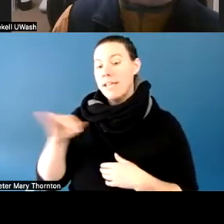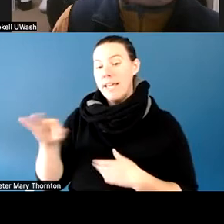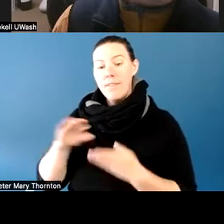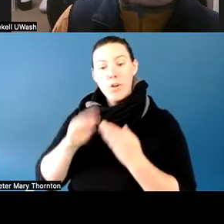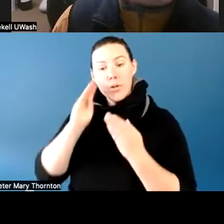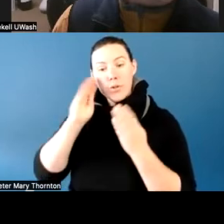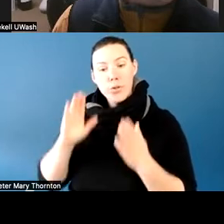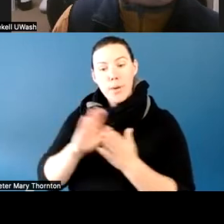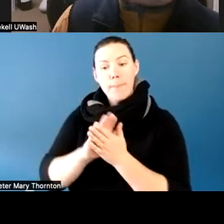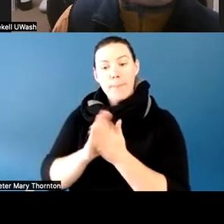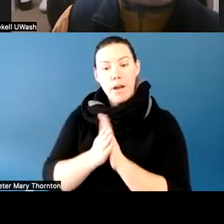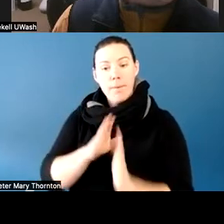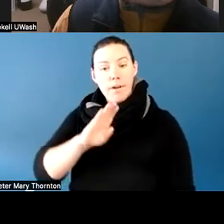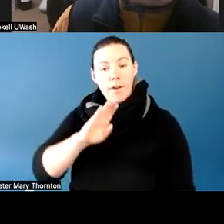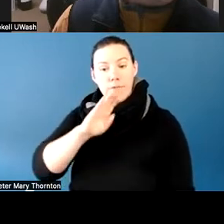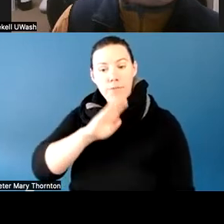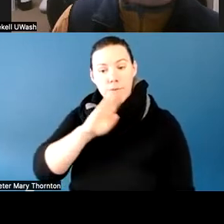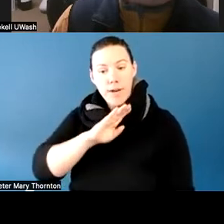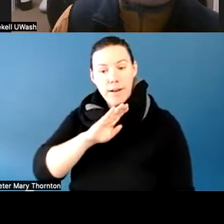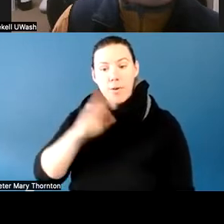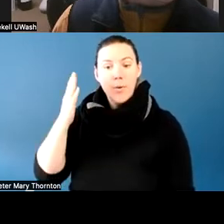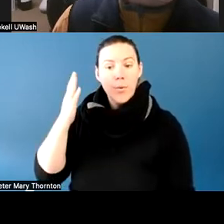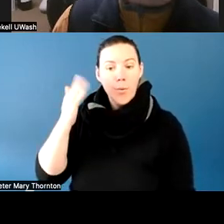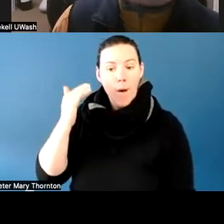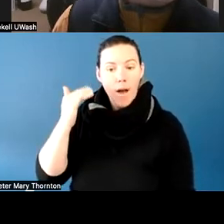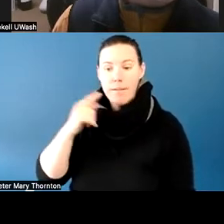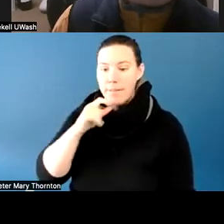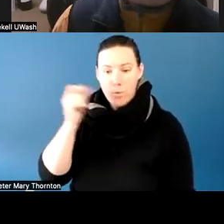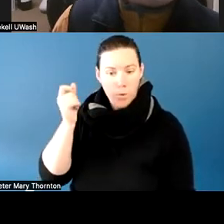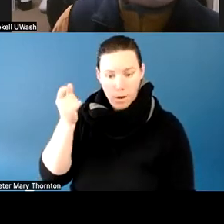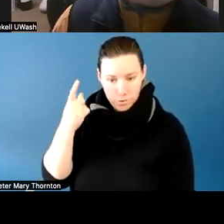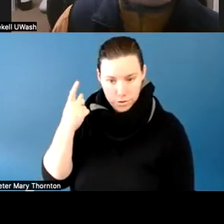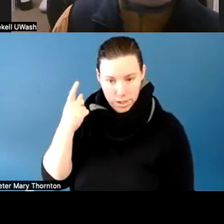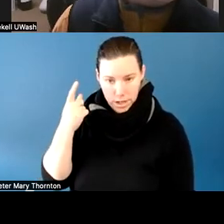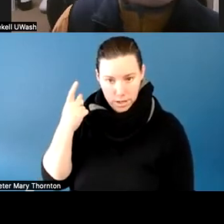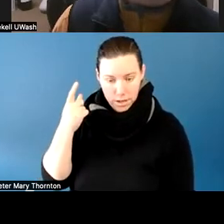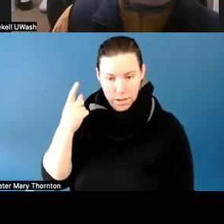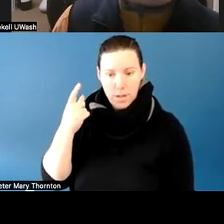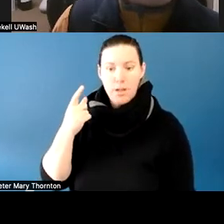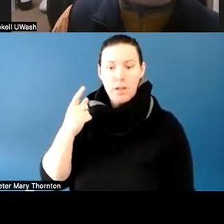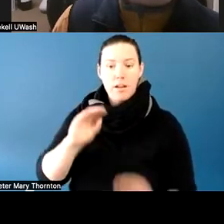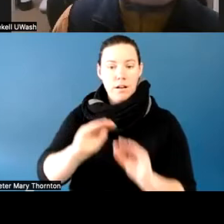if they do not understand things in a clear and concrete way